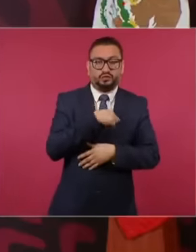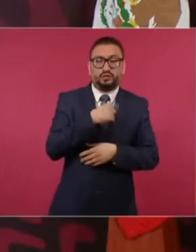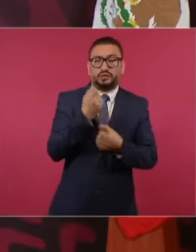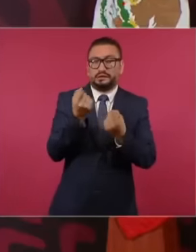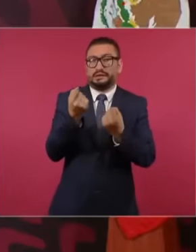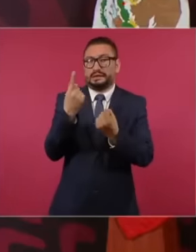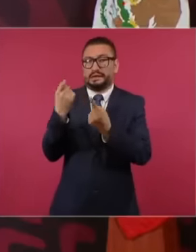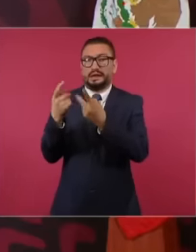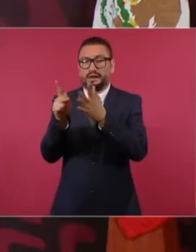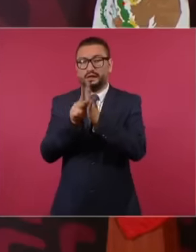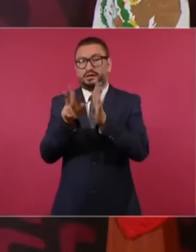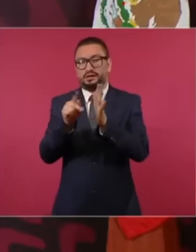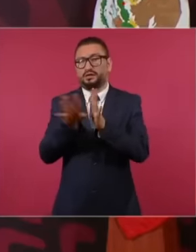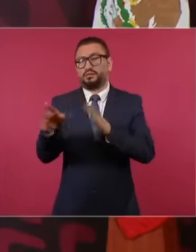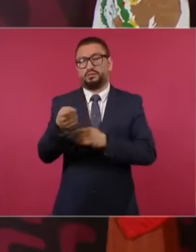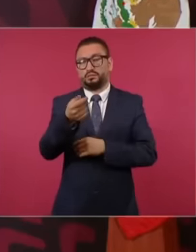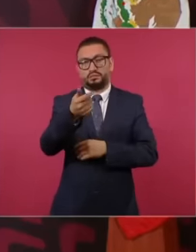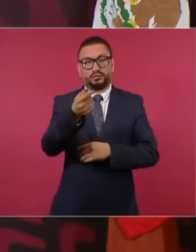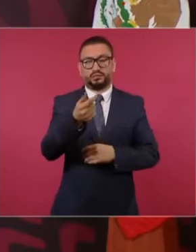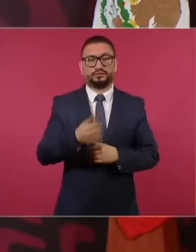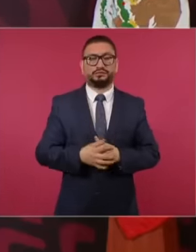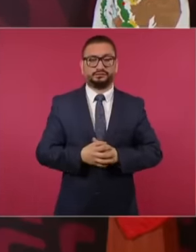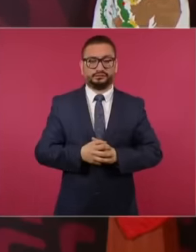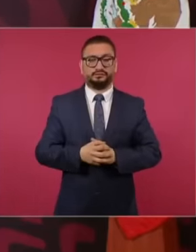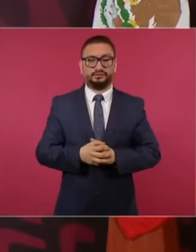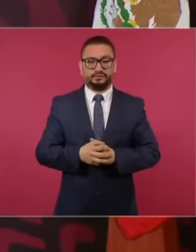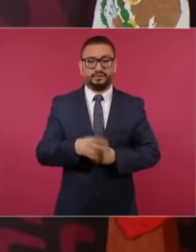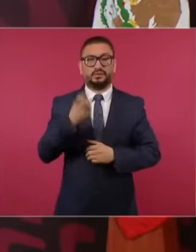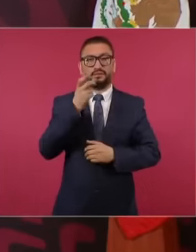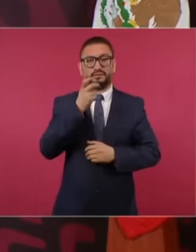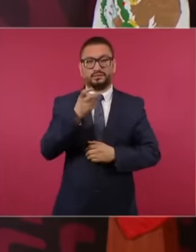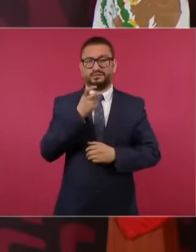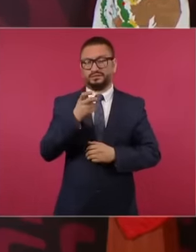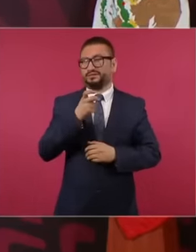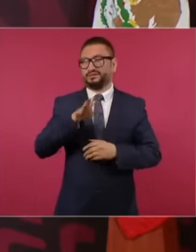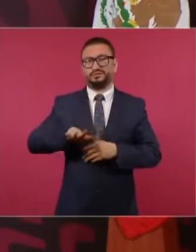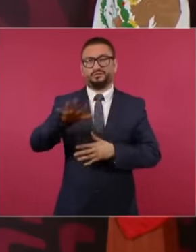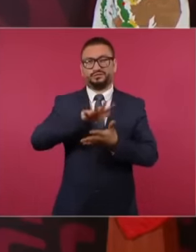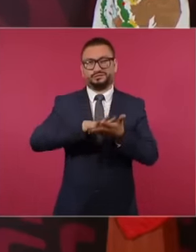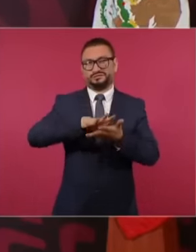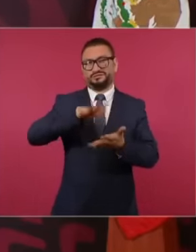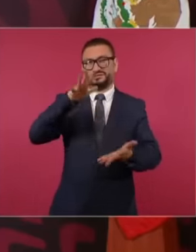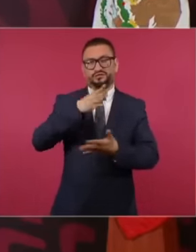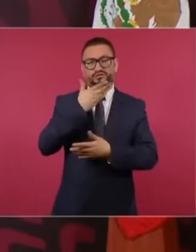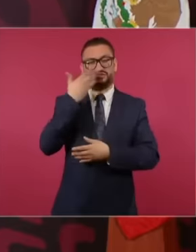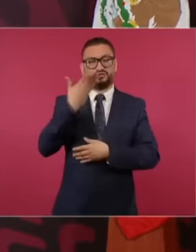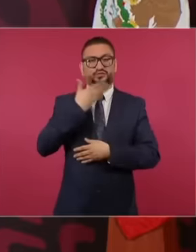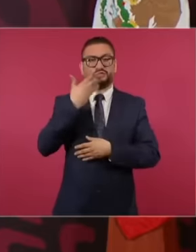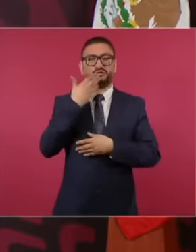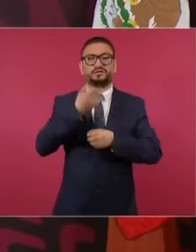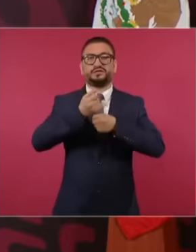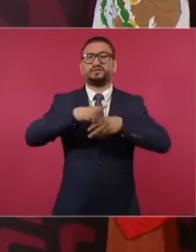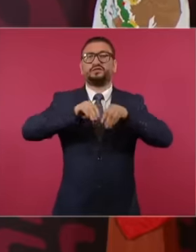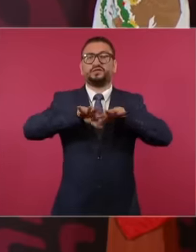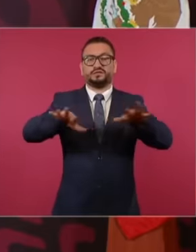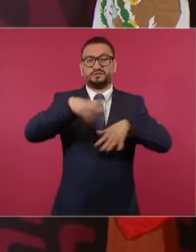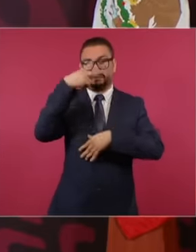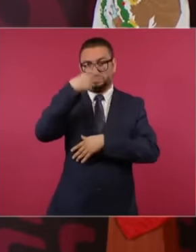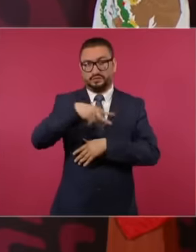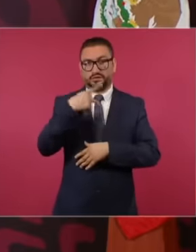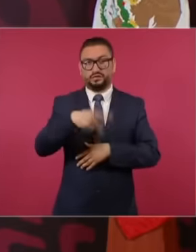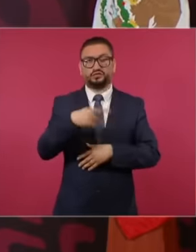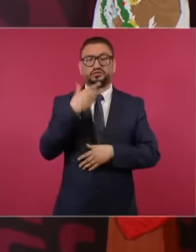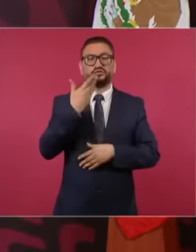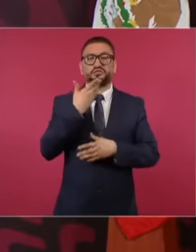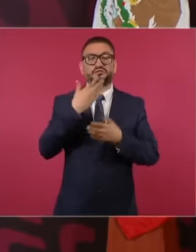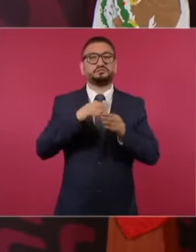very few other media outlets. In general, the media in Mexico have not